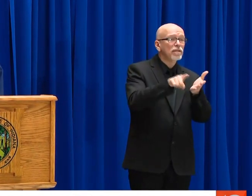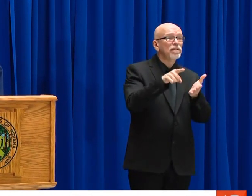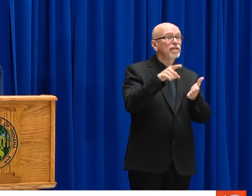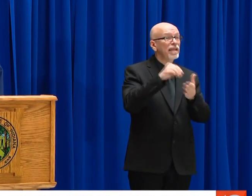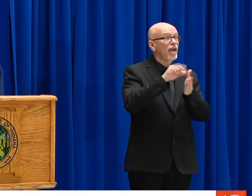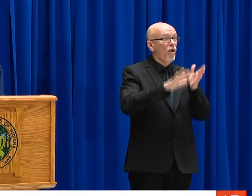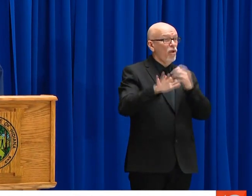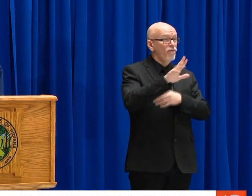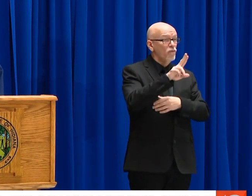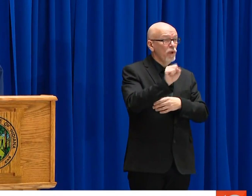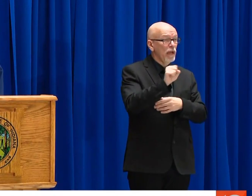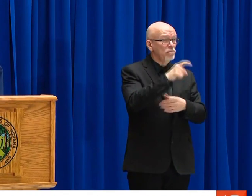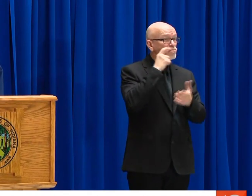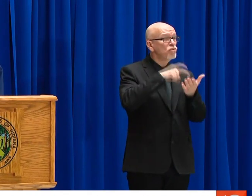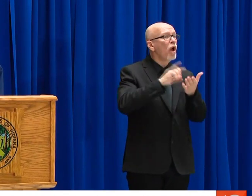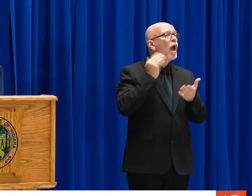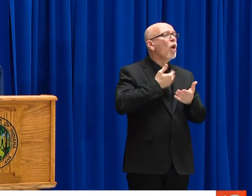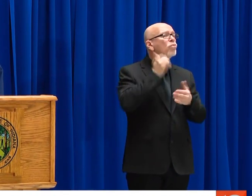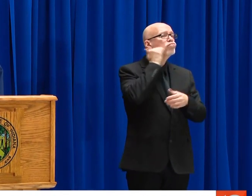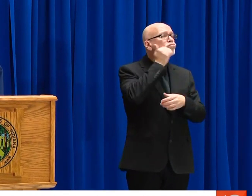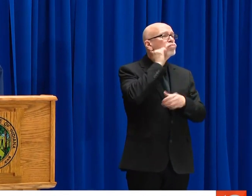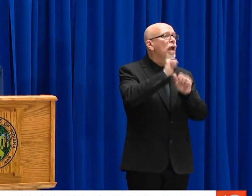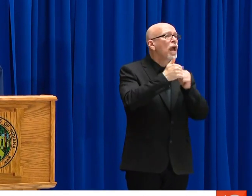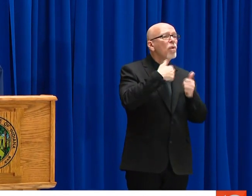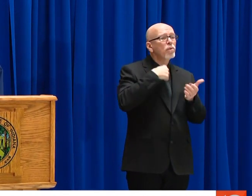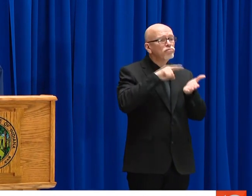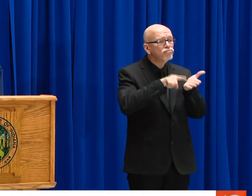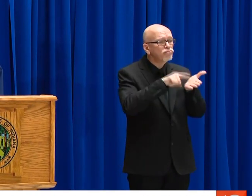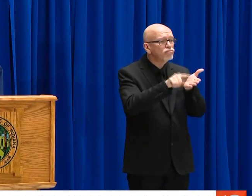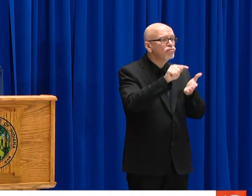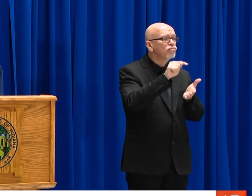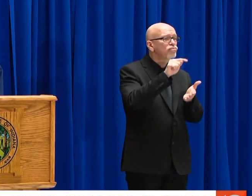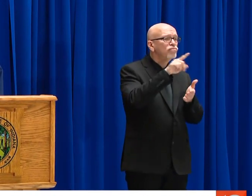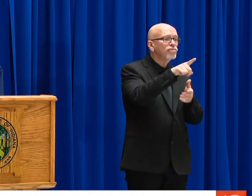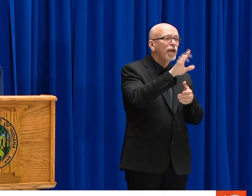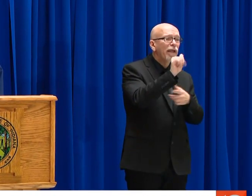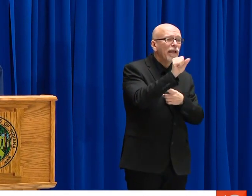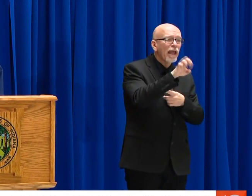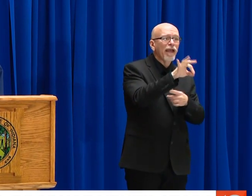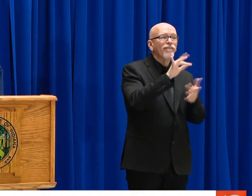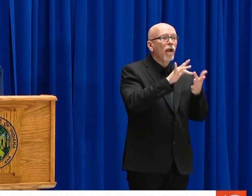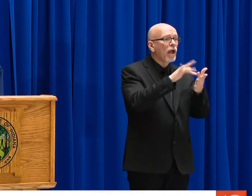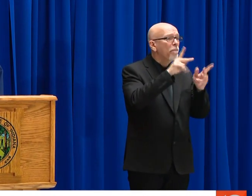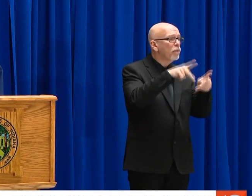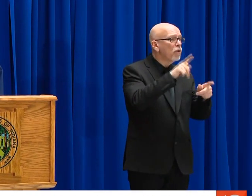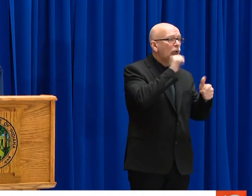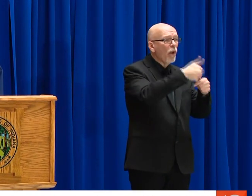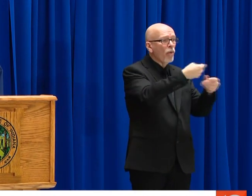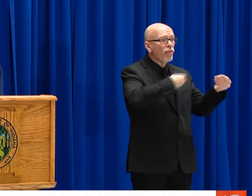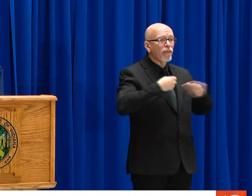AS THE SITUATION CHANGES. THAT INCLUDES HOW WE INVESTIGATE CASES. ACROSS THE COUNTRY STATES ARE FINDING THAT THE TRADITIONAL